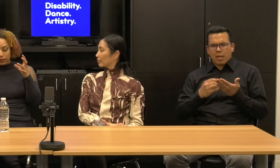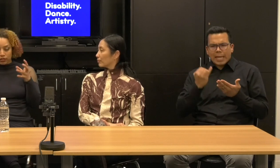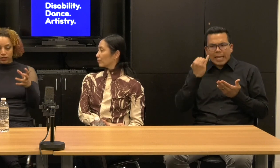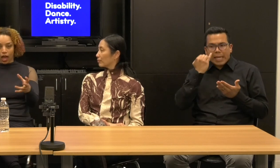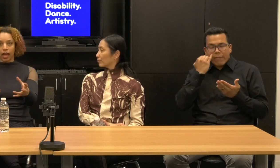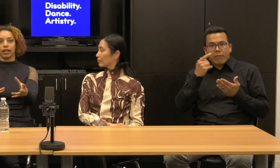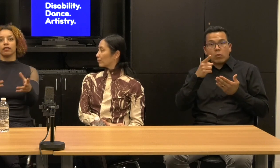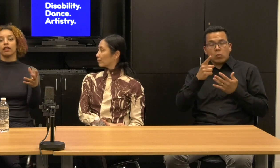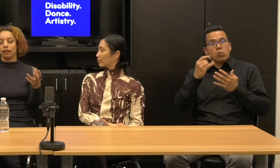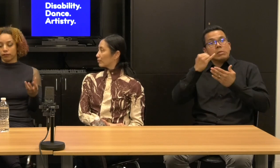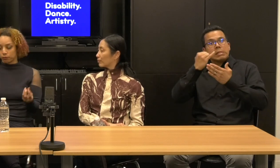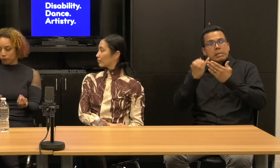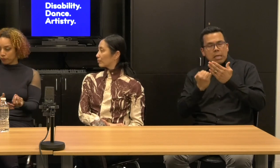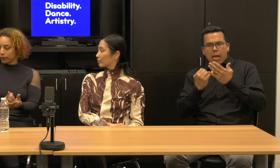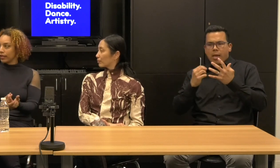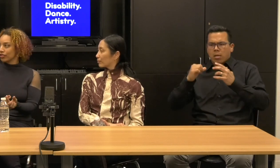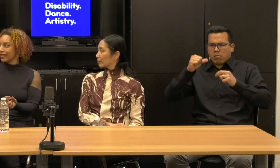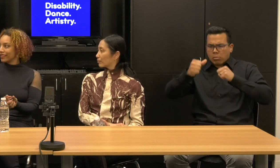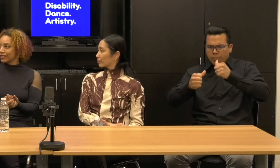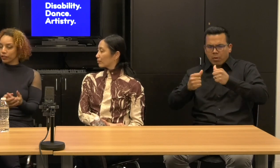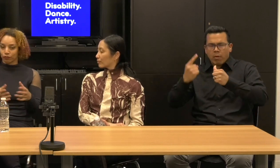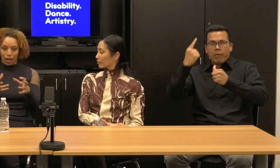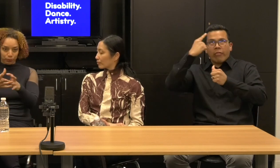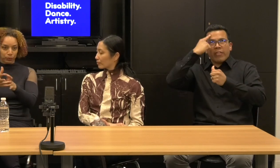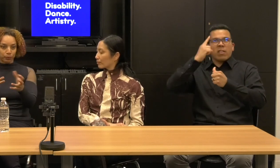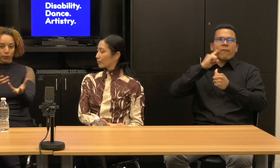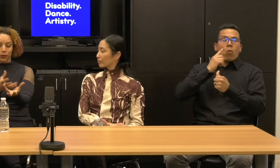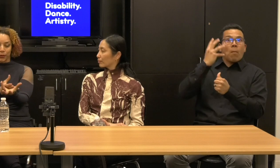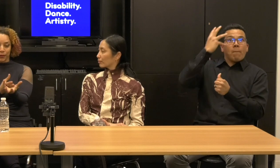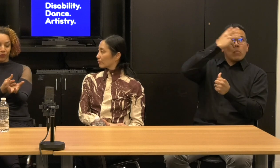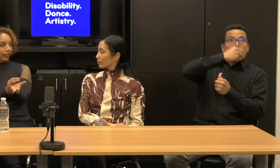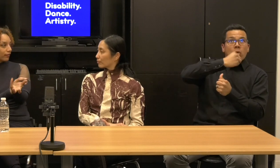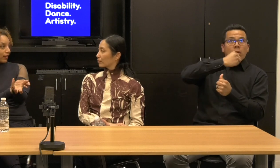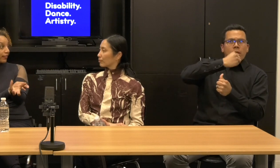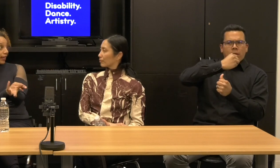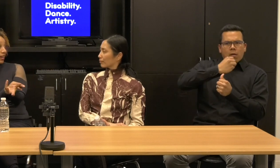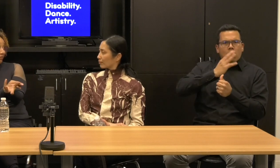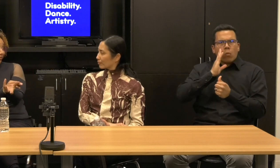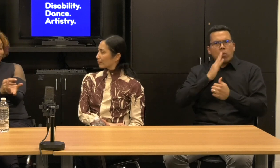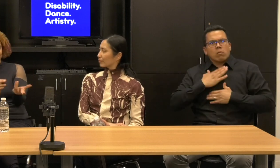is possible for you, designed for movement pleasure and so the ramp was born right there